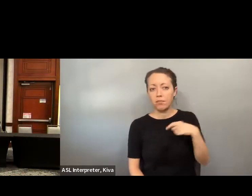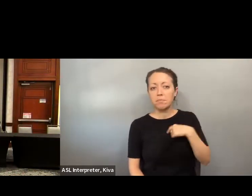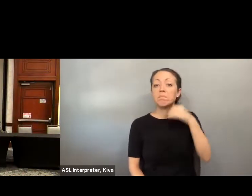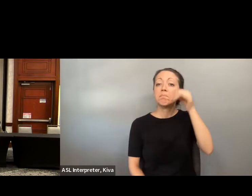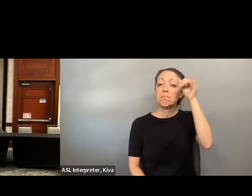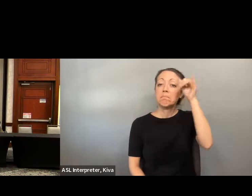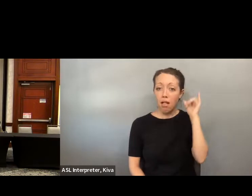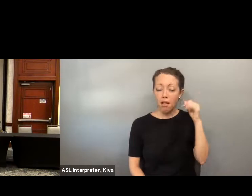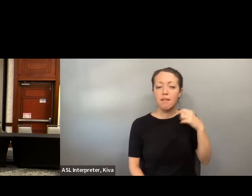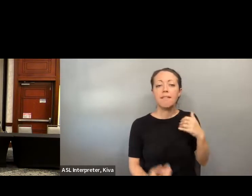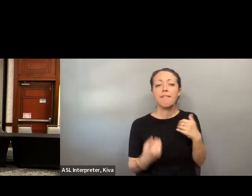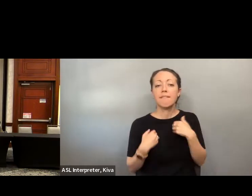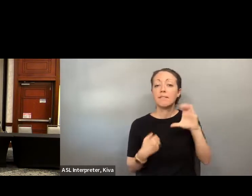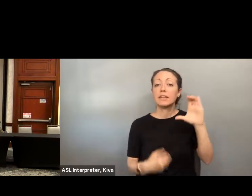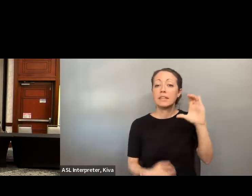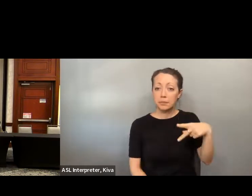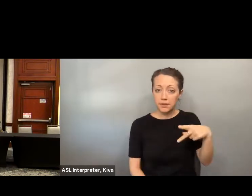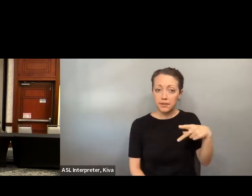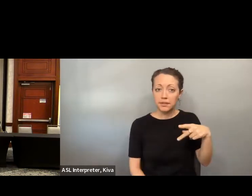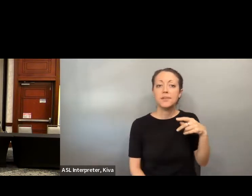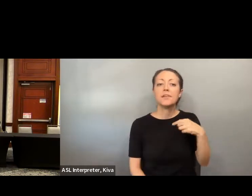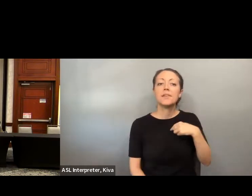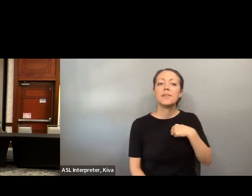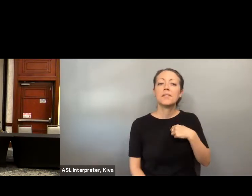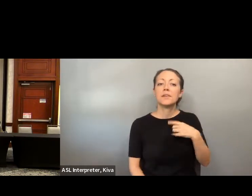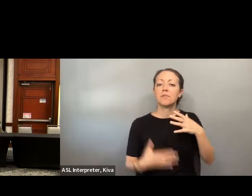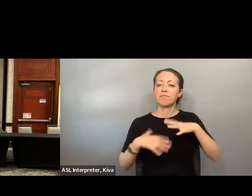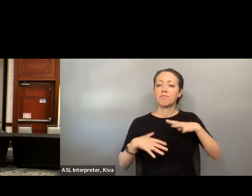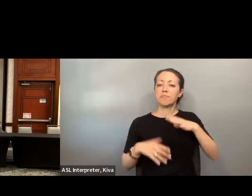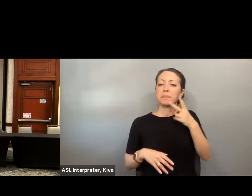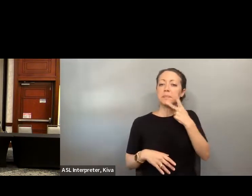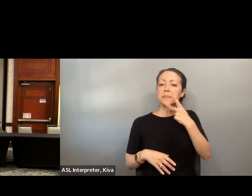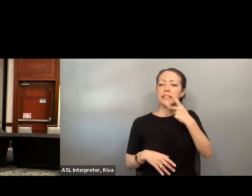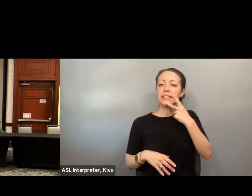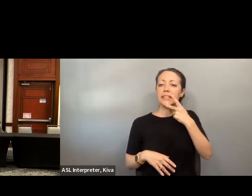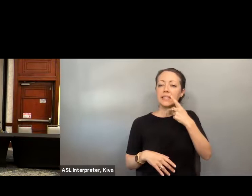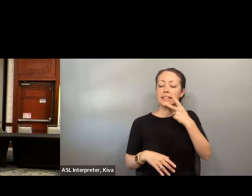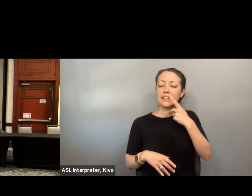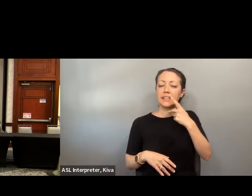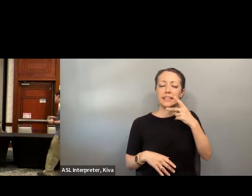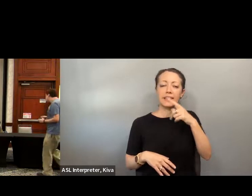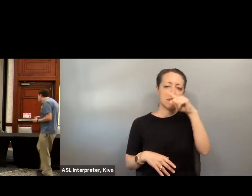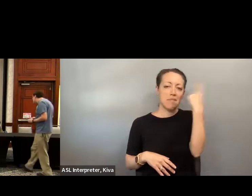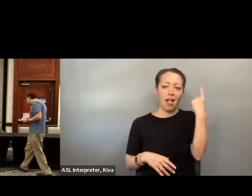learning a lot. This afternoon. My pronouns are